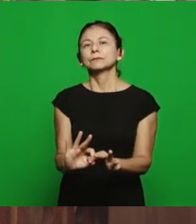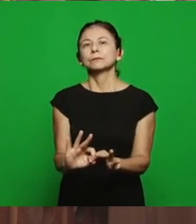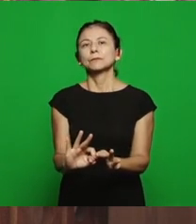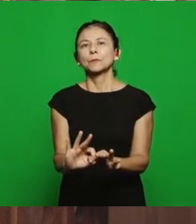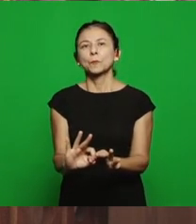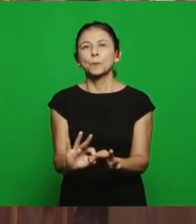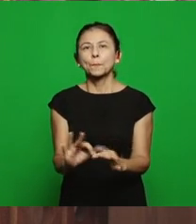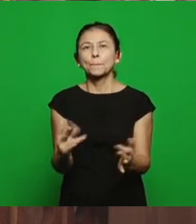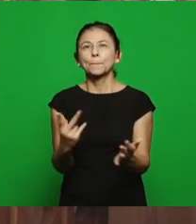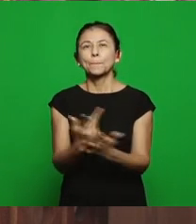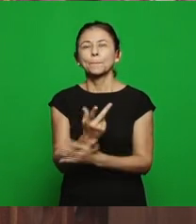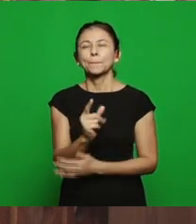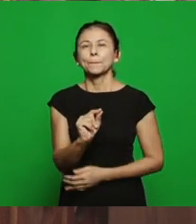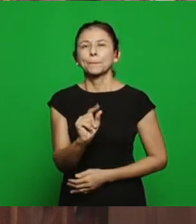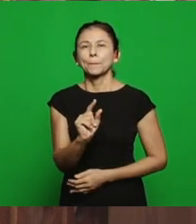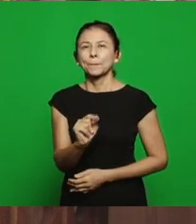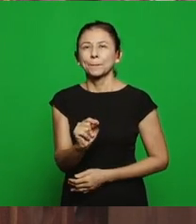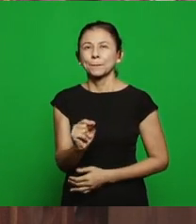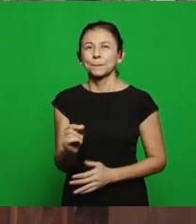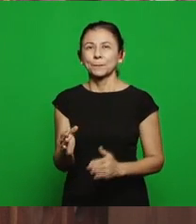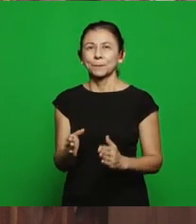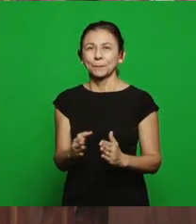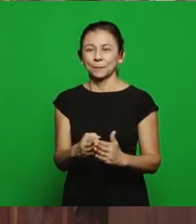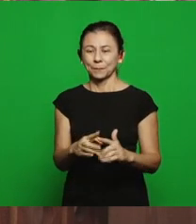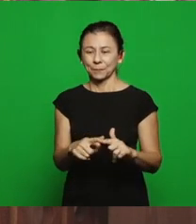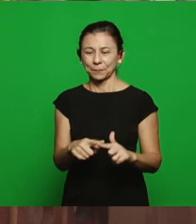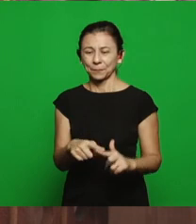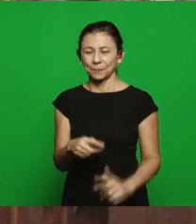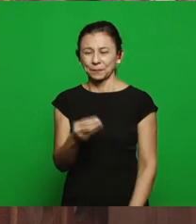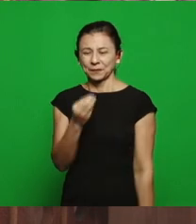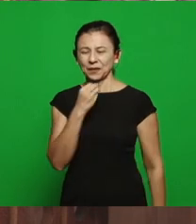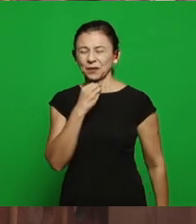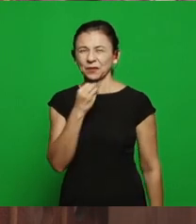weakening of the church and the previous parable